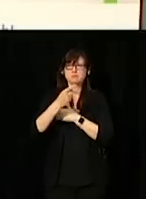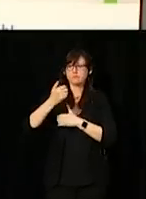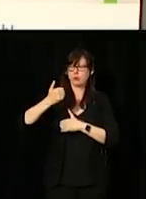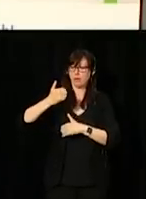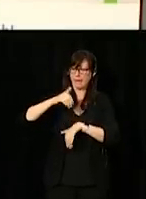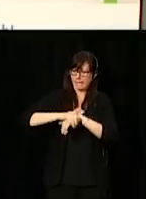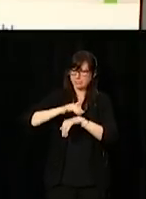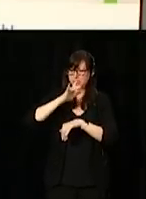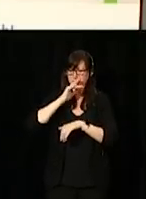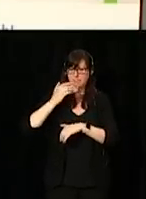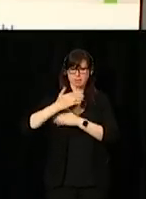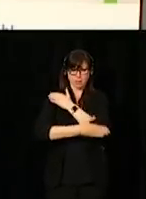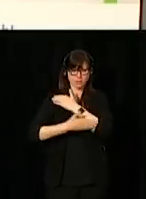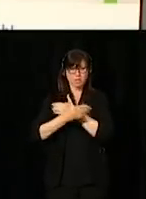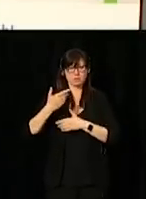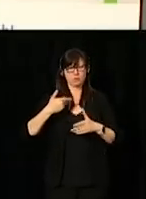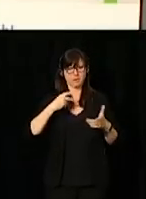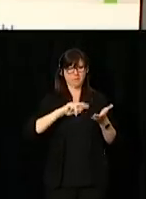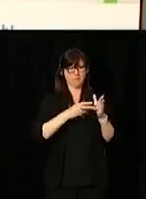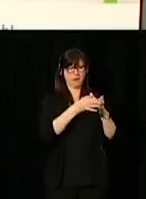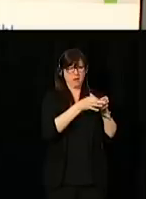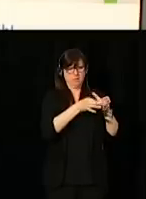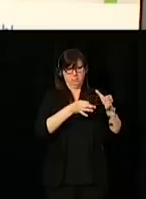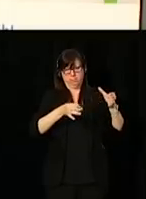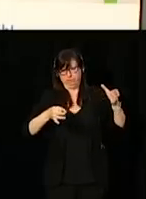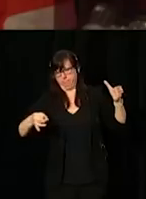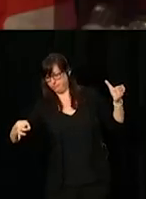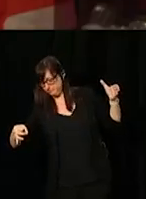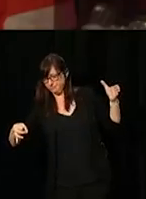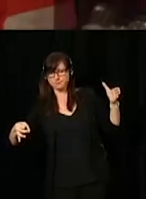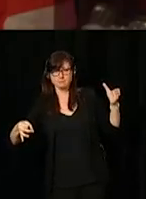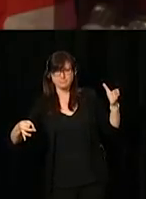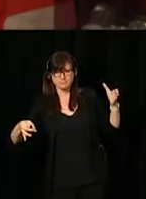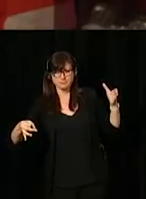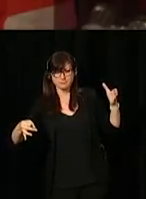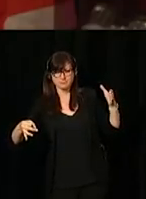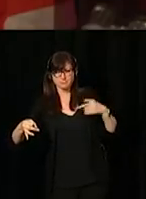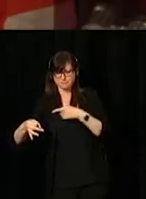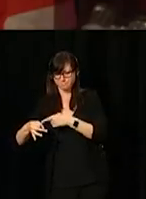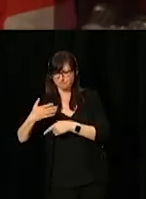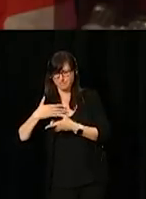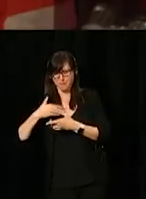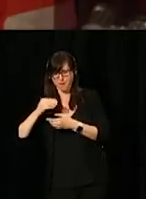I was a minority within the minority within the minority within the minority. But that gave me a great advantage.